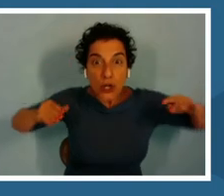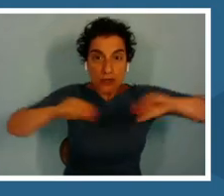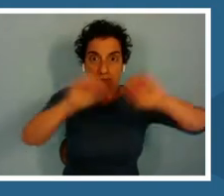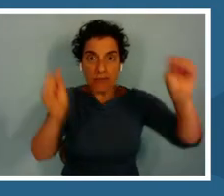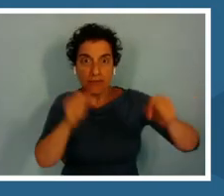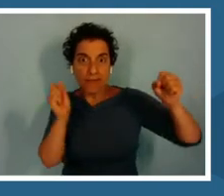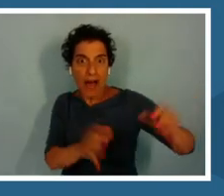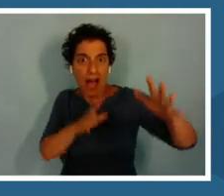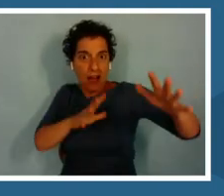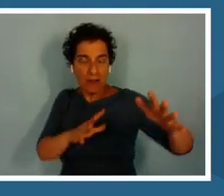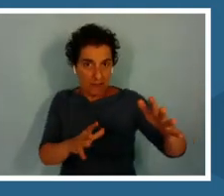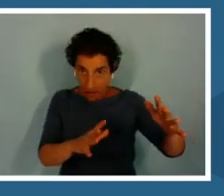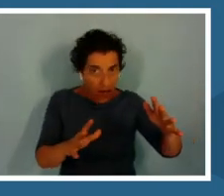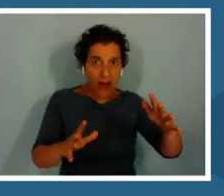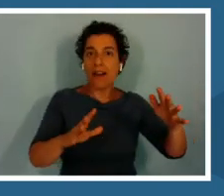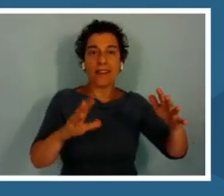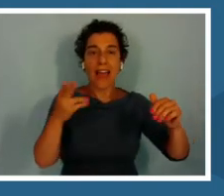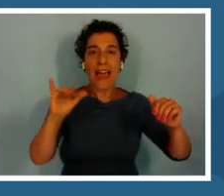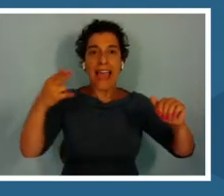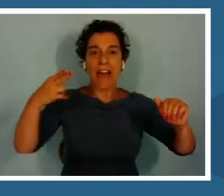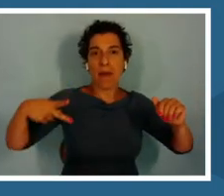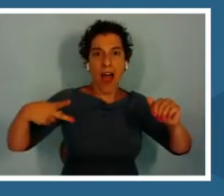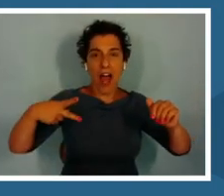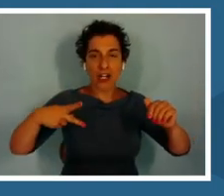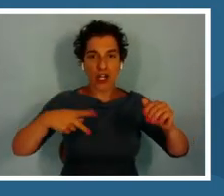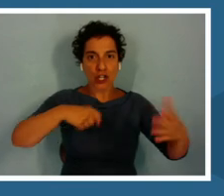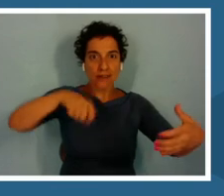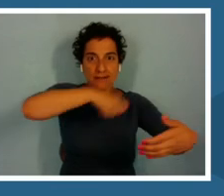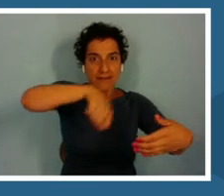like Harry Potter magic spells.